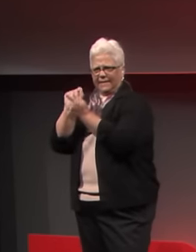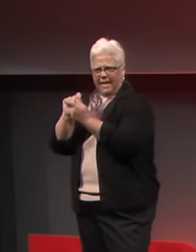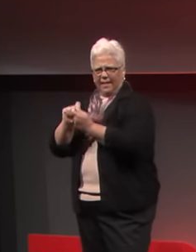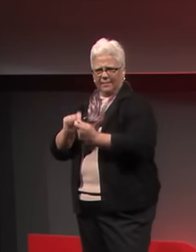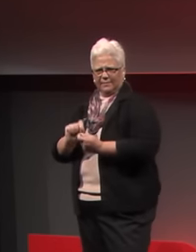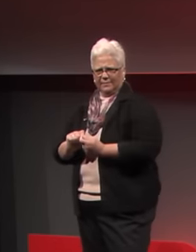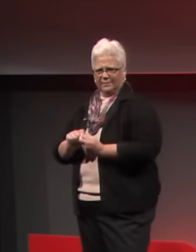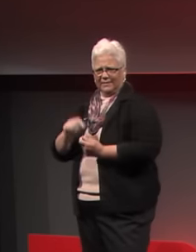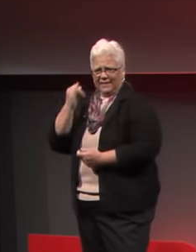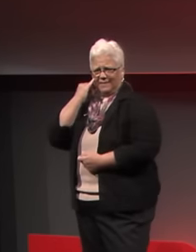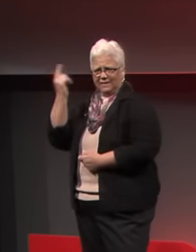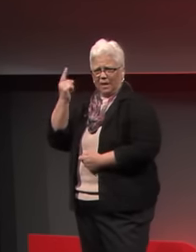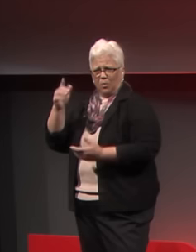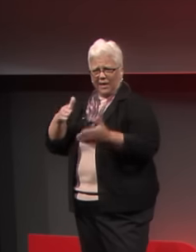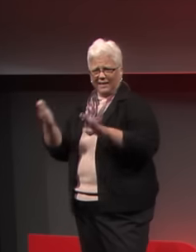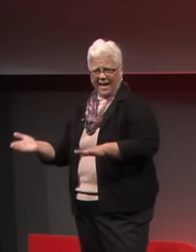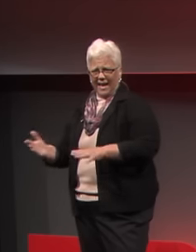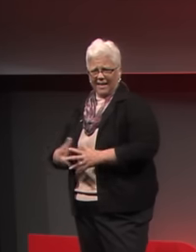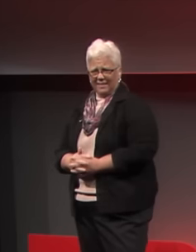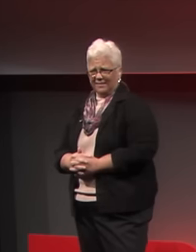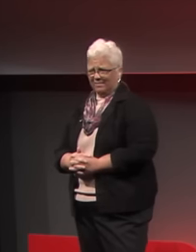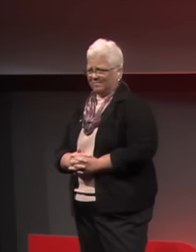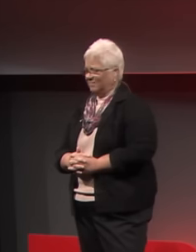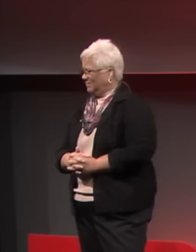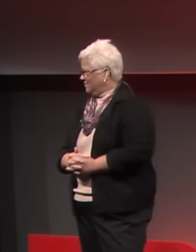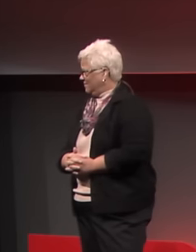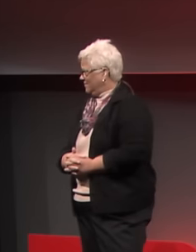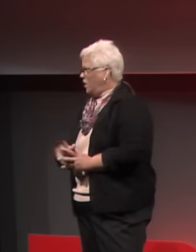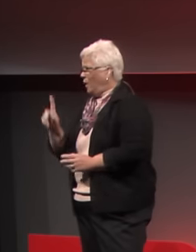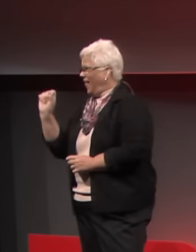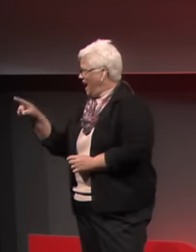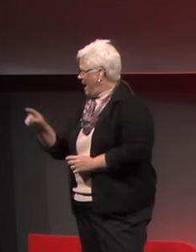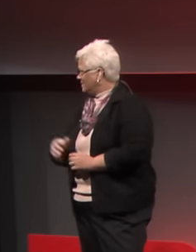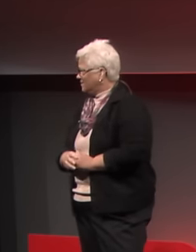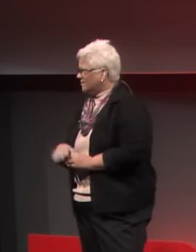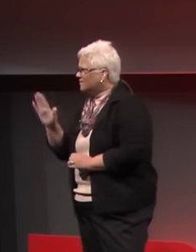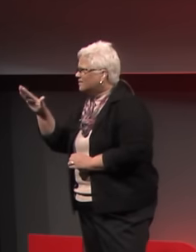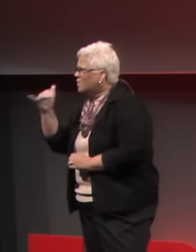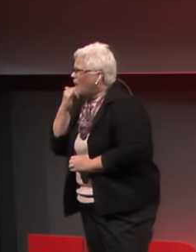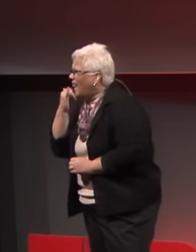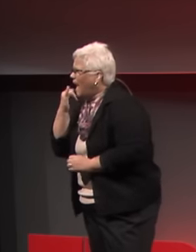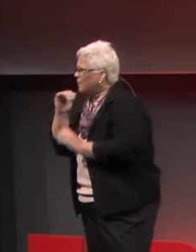We typically are very detail-oriented. If someone passes away, we'll ask questions.